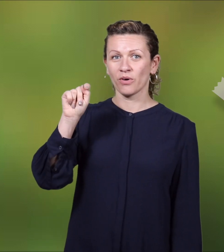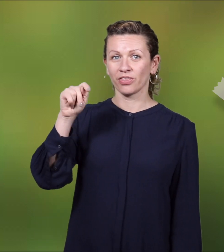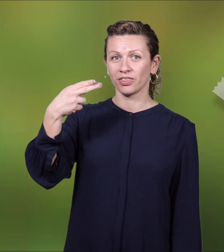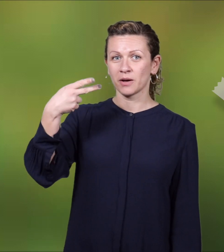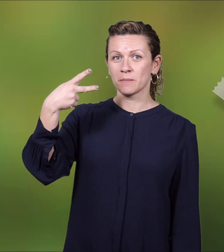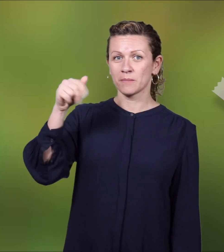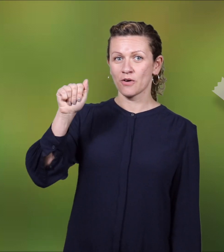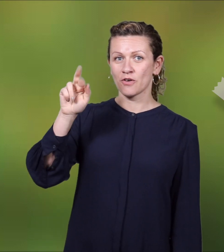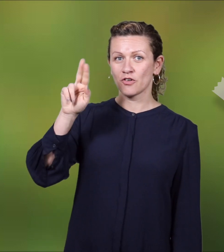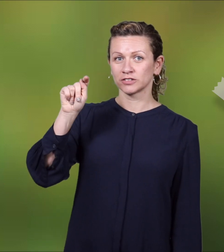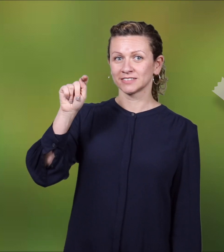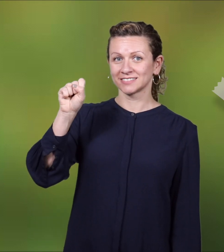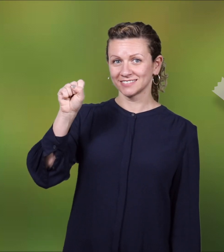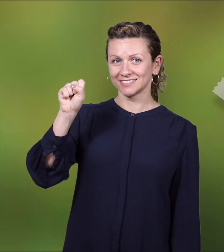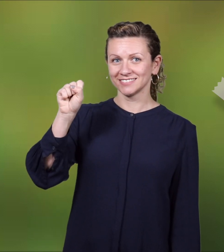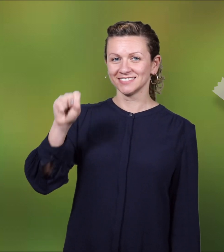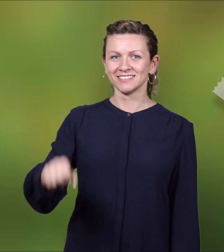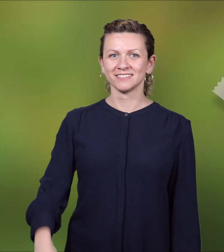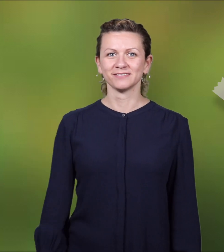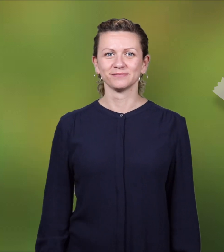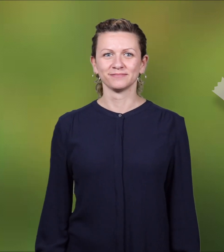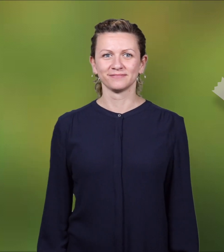Mouthparts